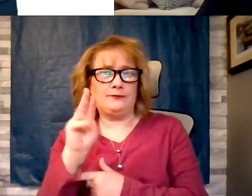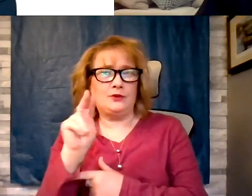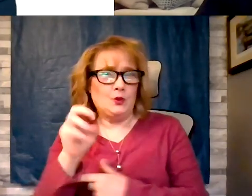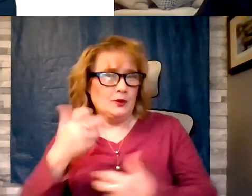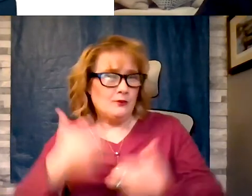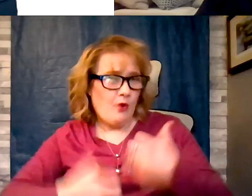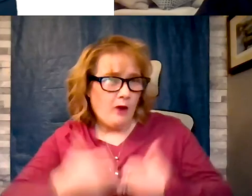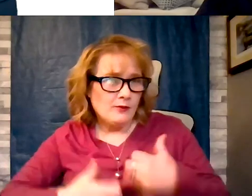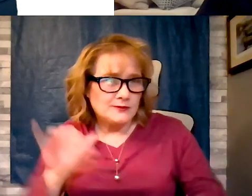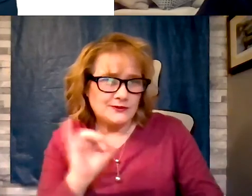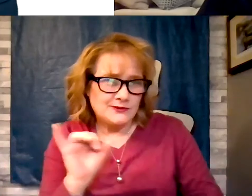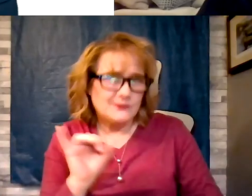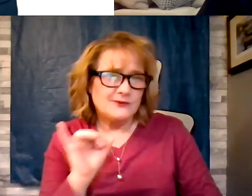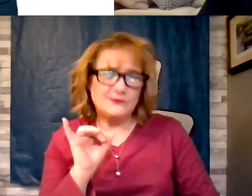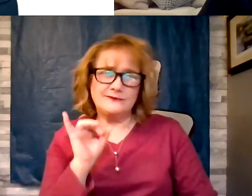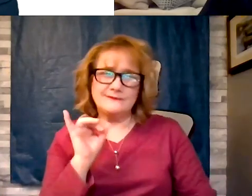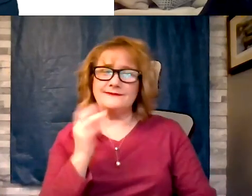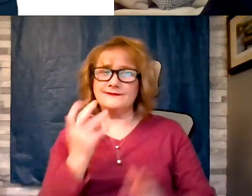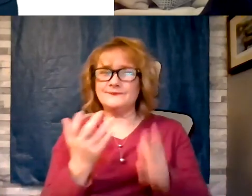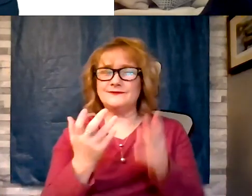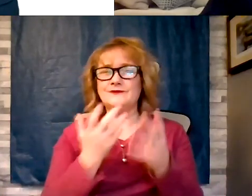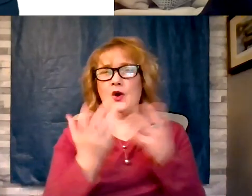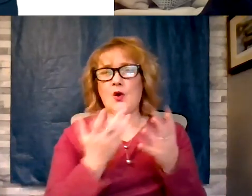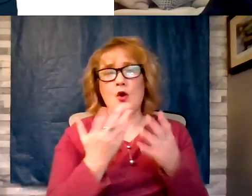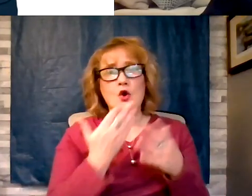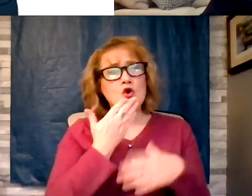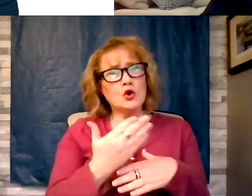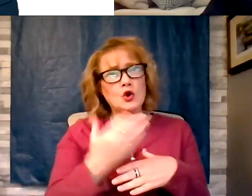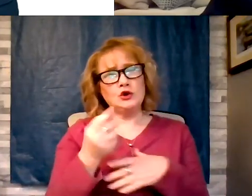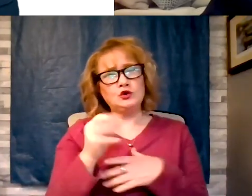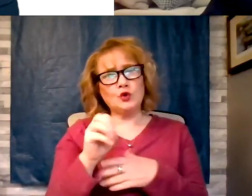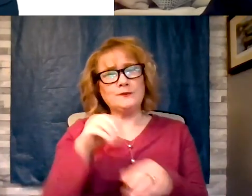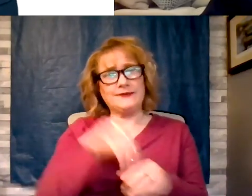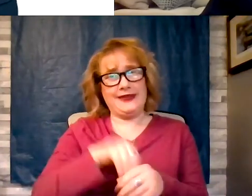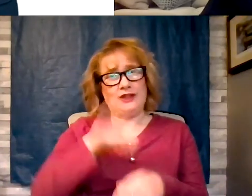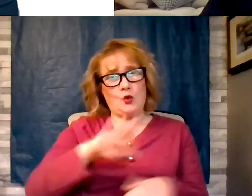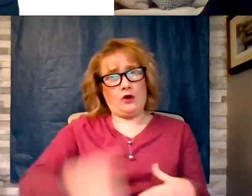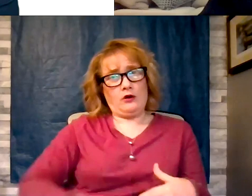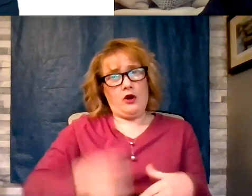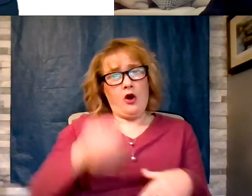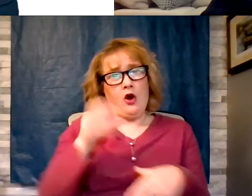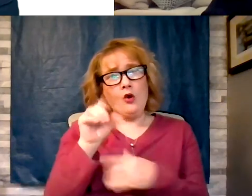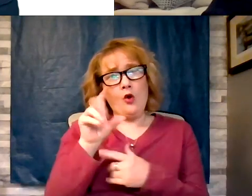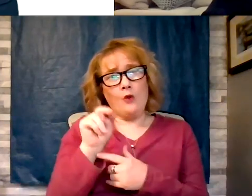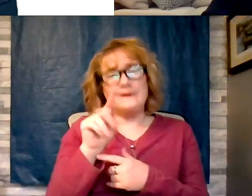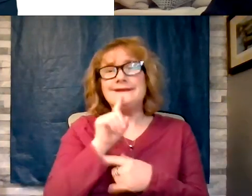sit of good germs in your colon is really critical. We actually count on them so that we can